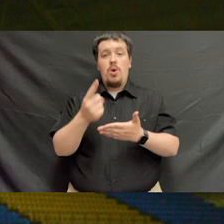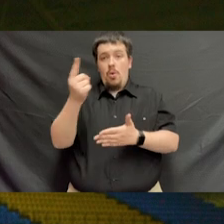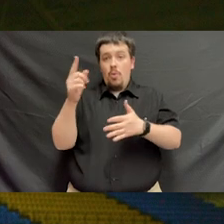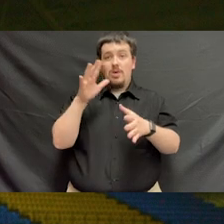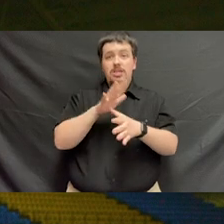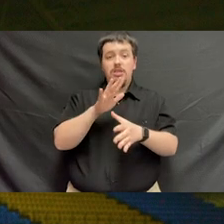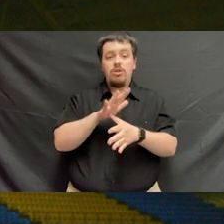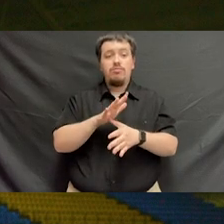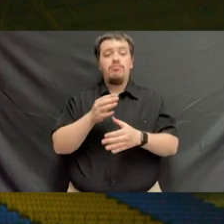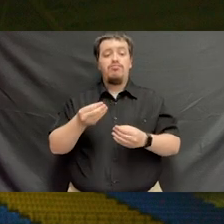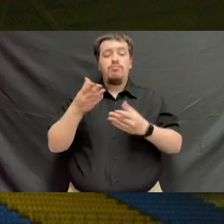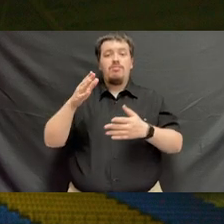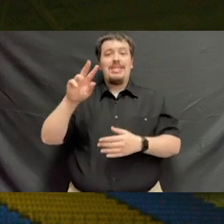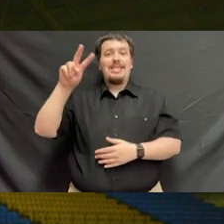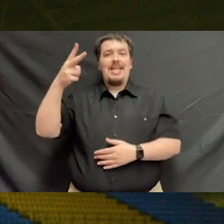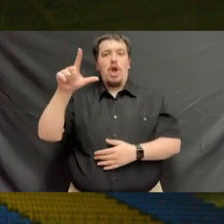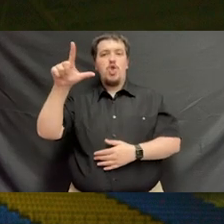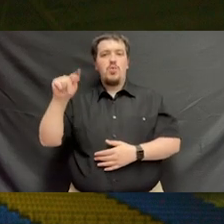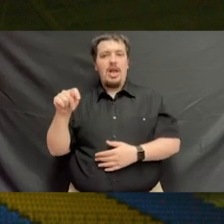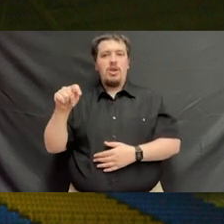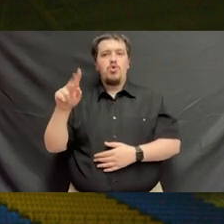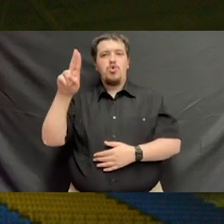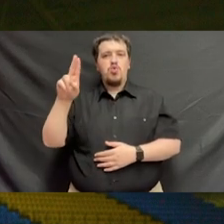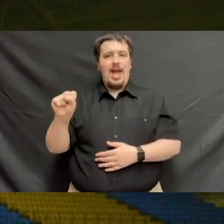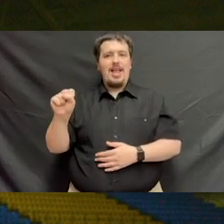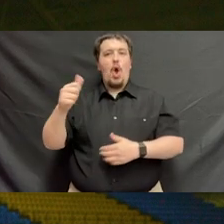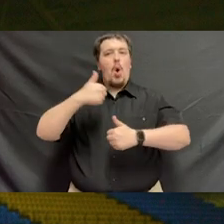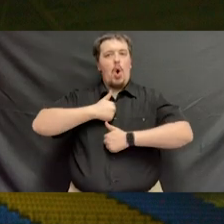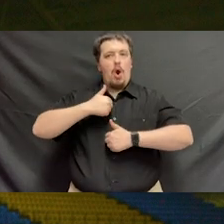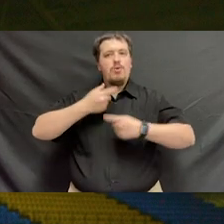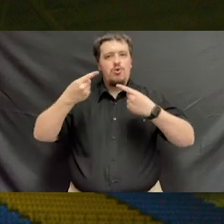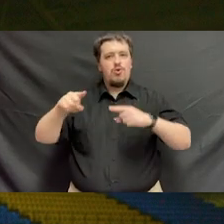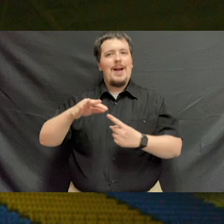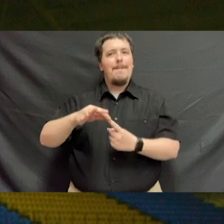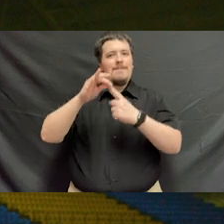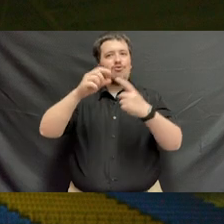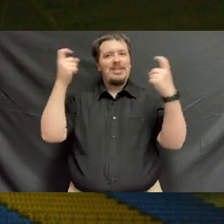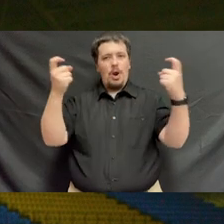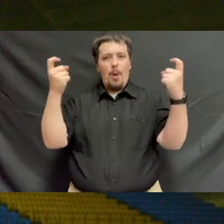Earlier this week, one senior was commissioned as a second lieutenant in the United States Army